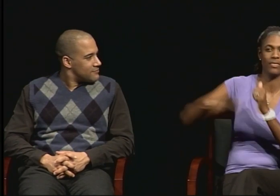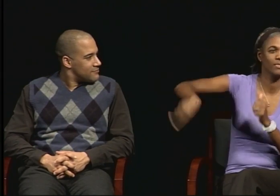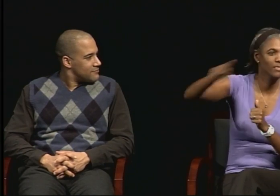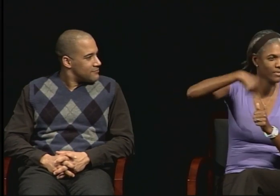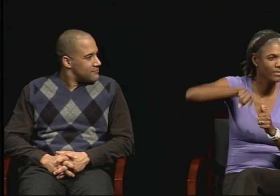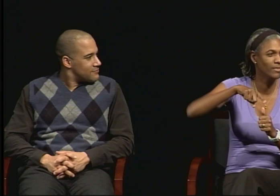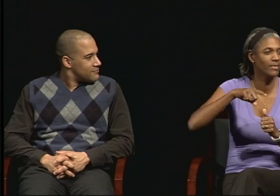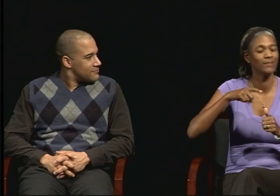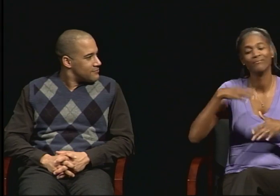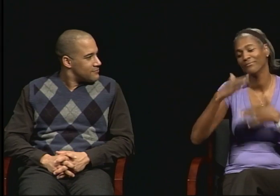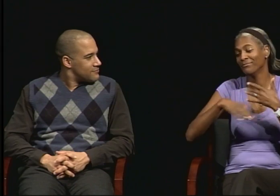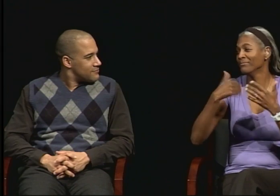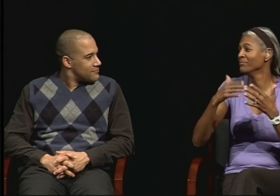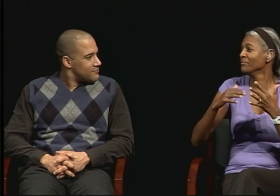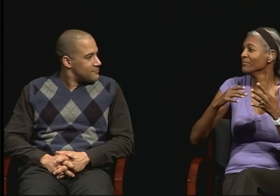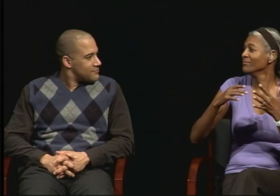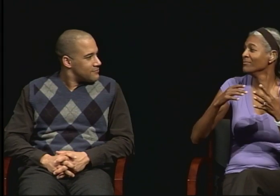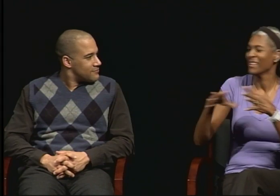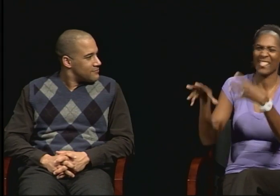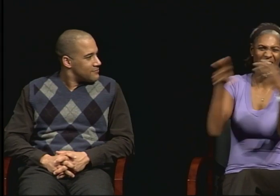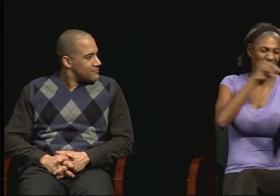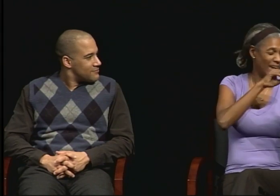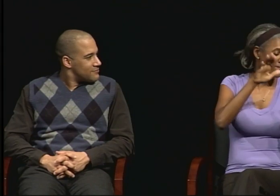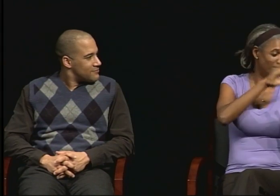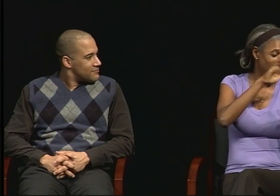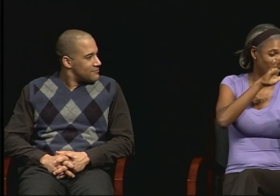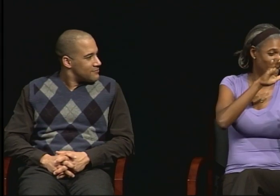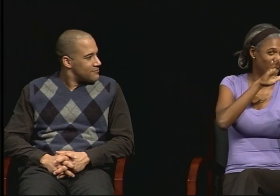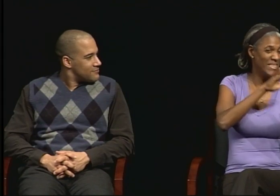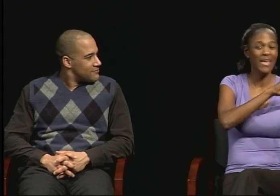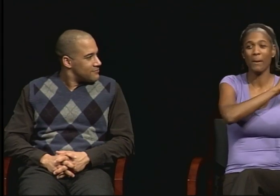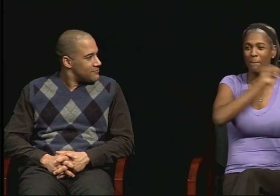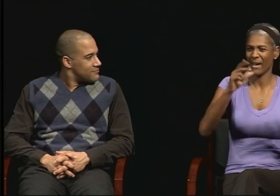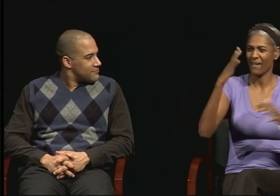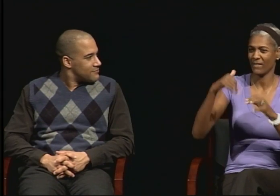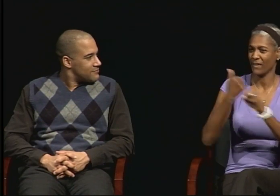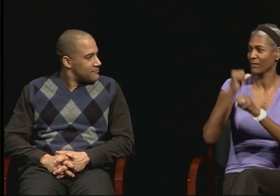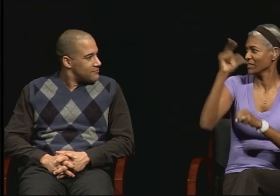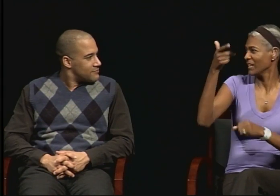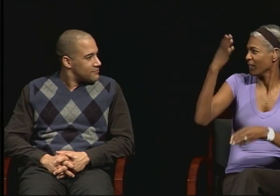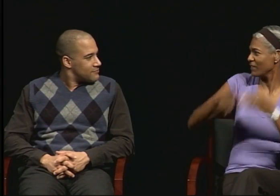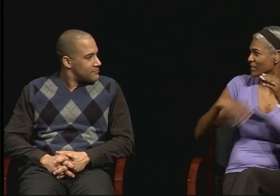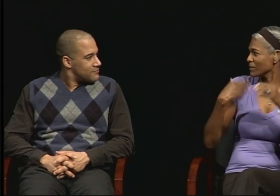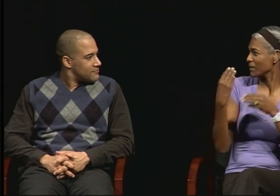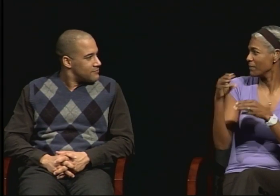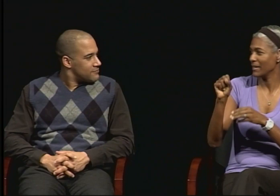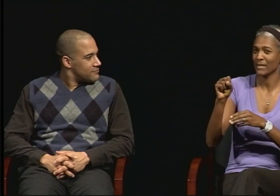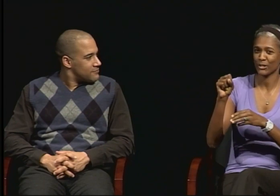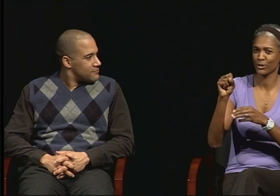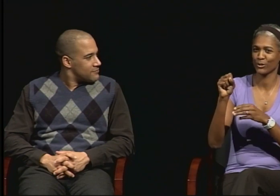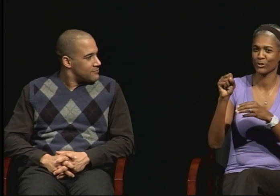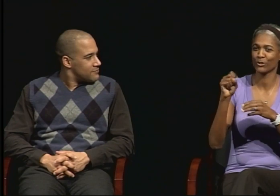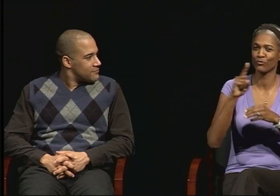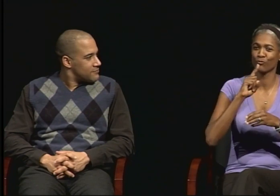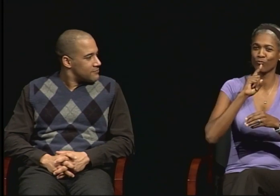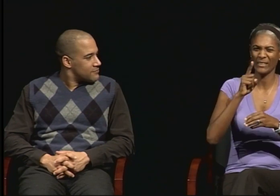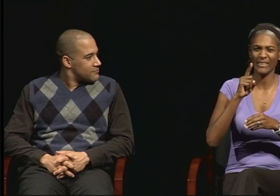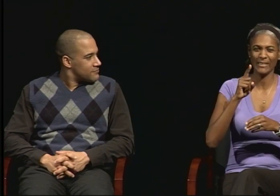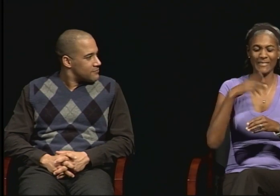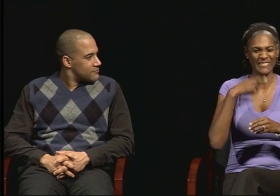And later on finished my master's. But I realized that I really needed that if I wanted to be able to get the kind of job I wanted.